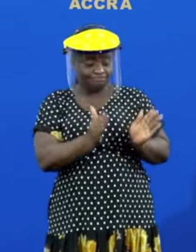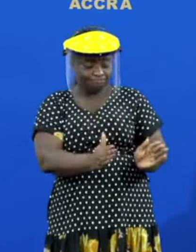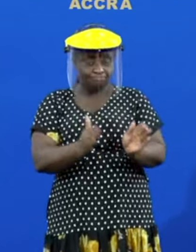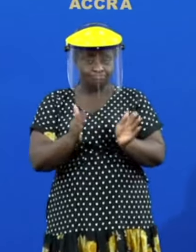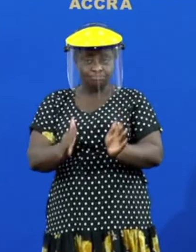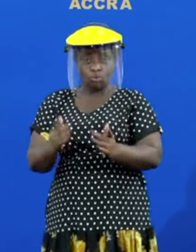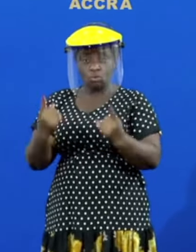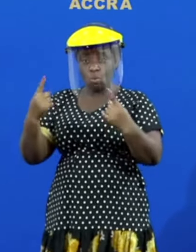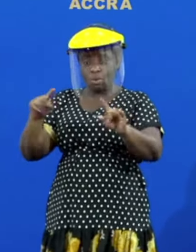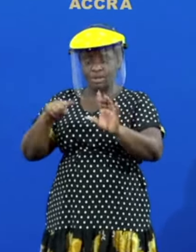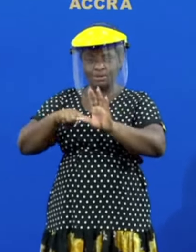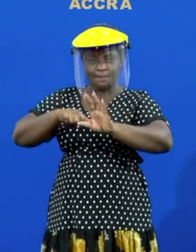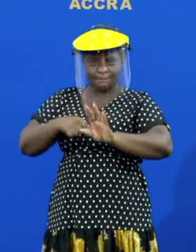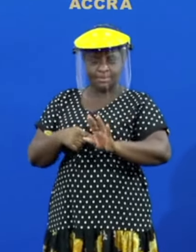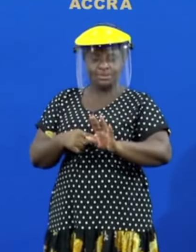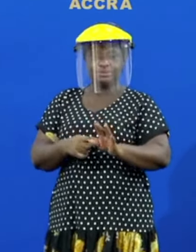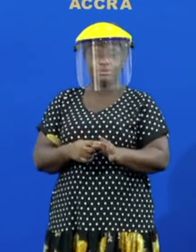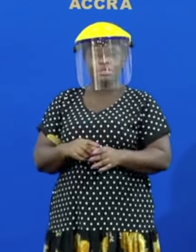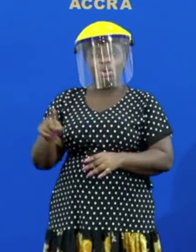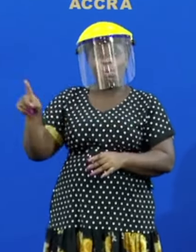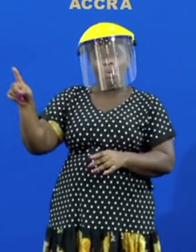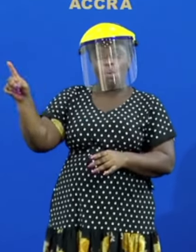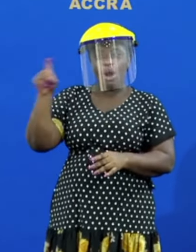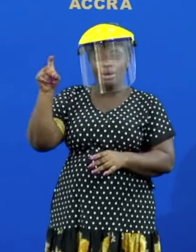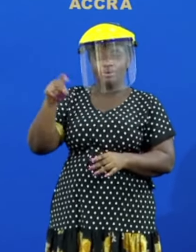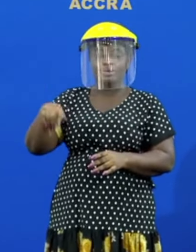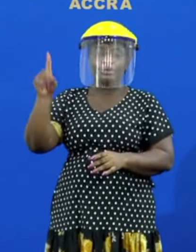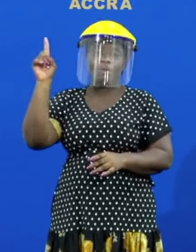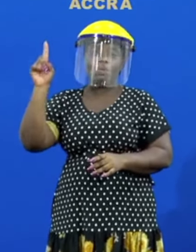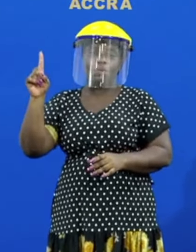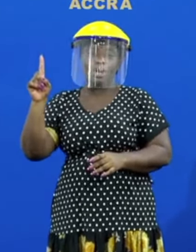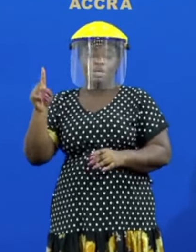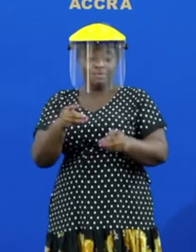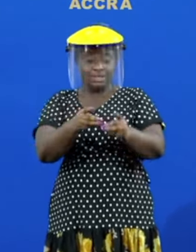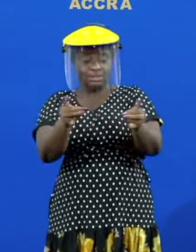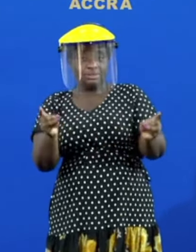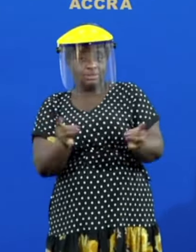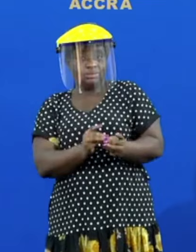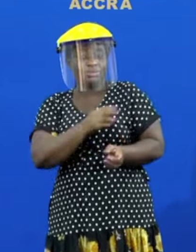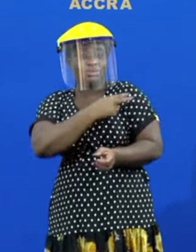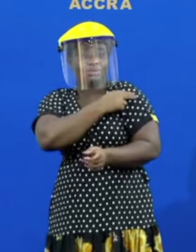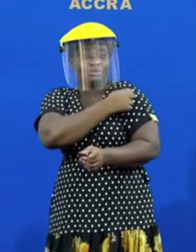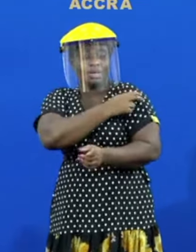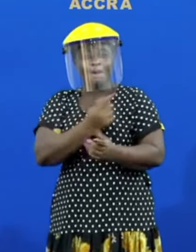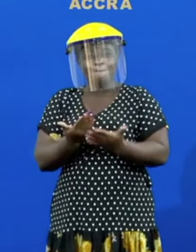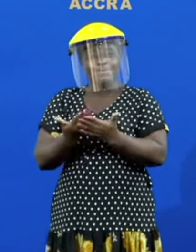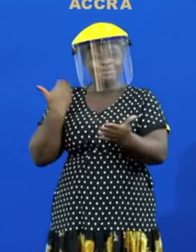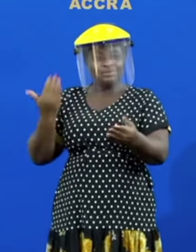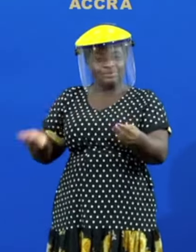of commencement and these are 101 of the district hospitals before you add the other facilities we